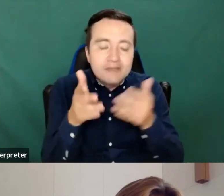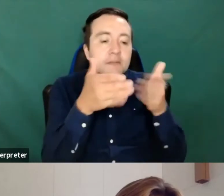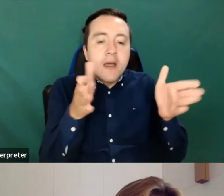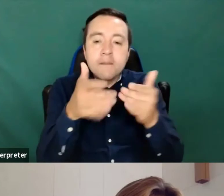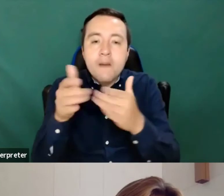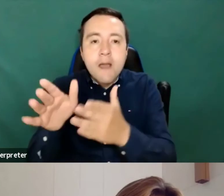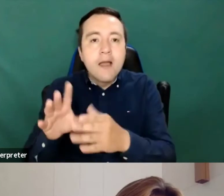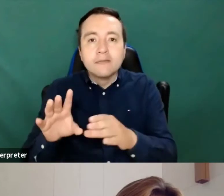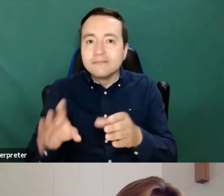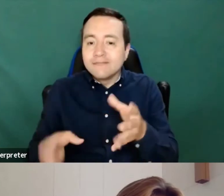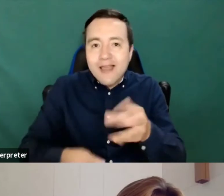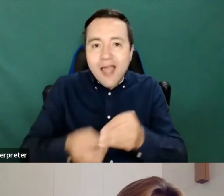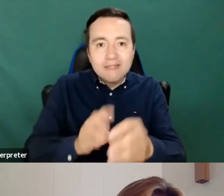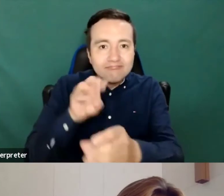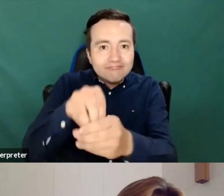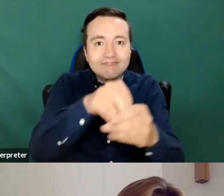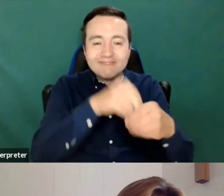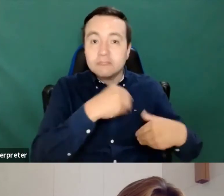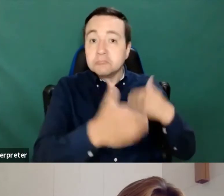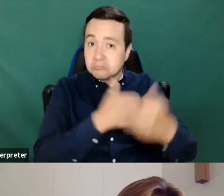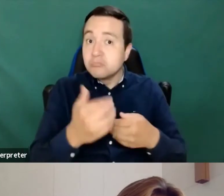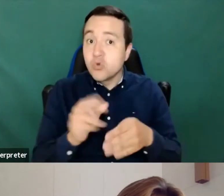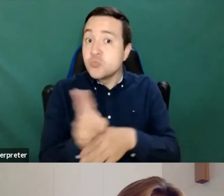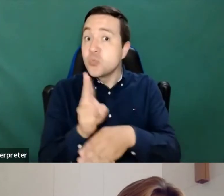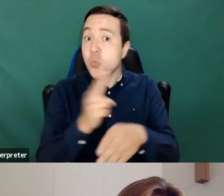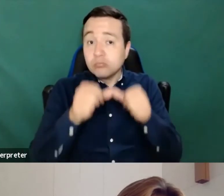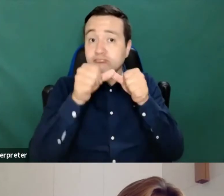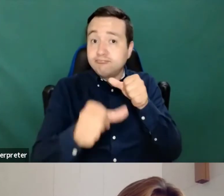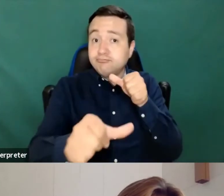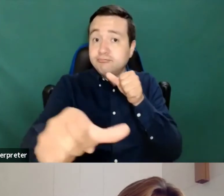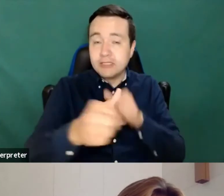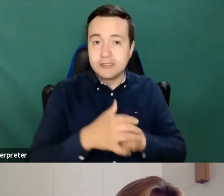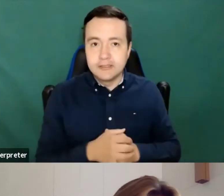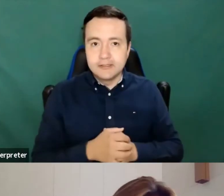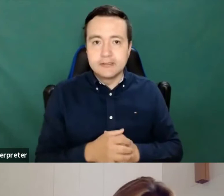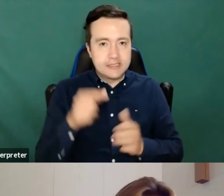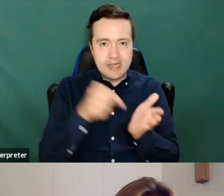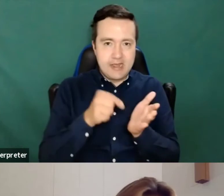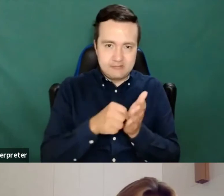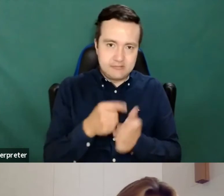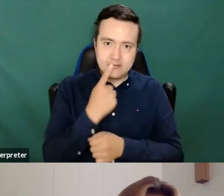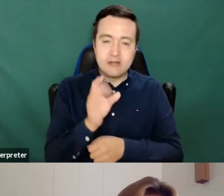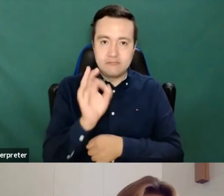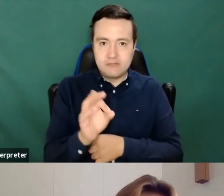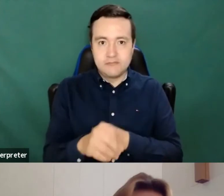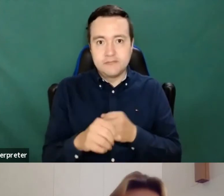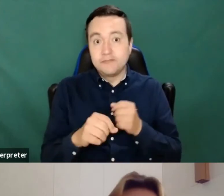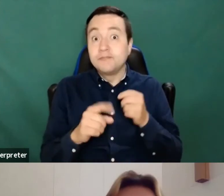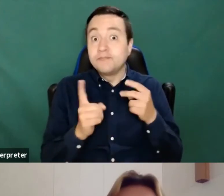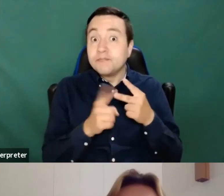you can use in a longer time. So I would say this is one of the fantastic secondary benefits that maybe were not even